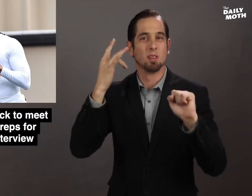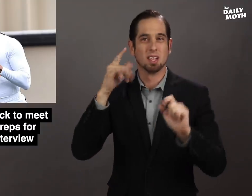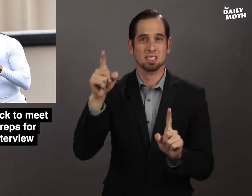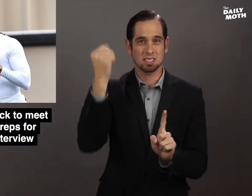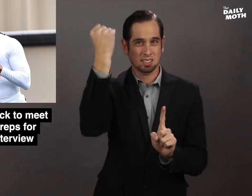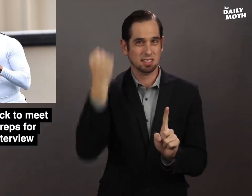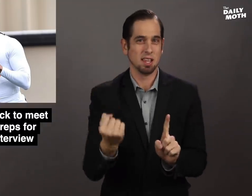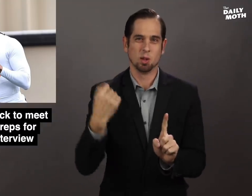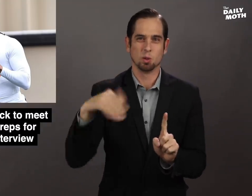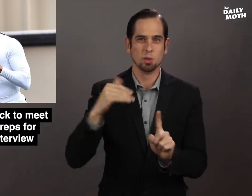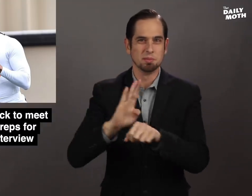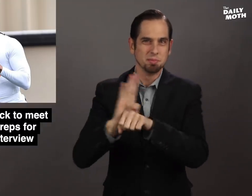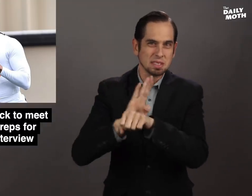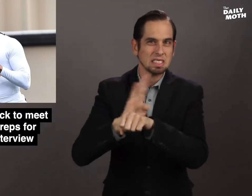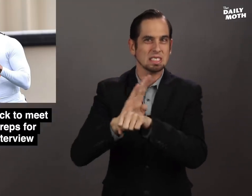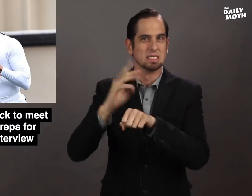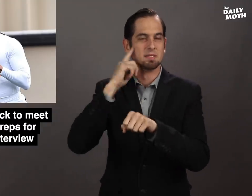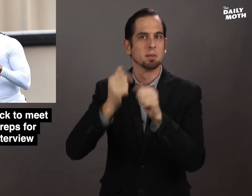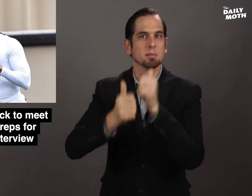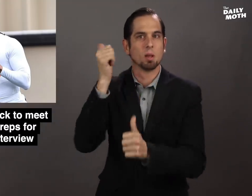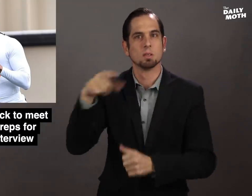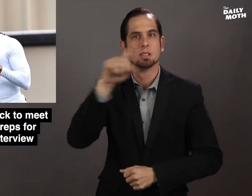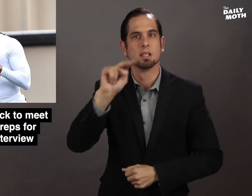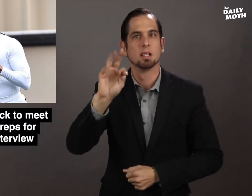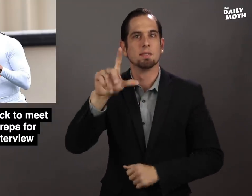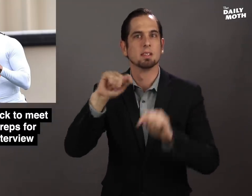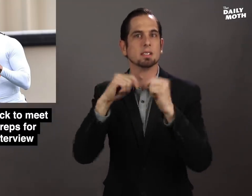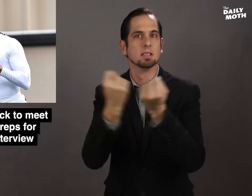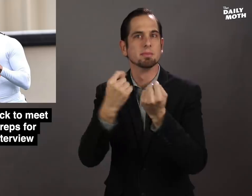because Saturday is an extremely busy day for most NFL teams